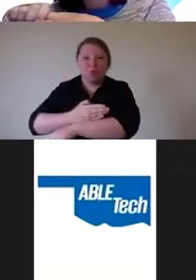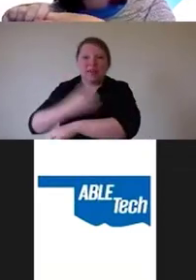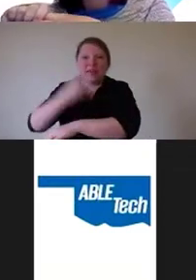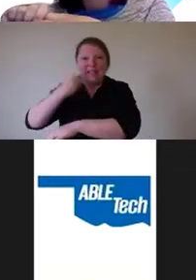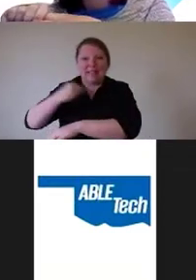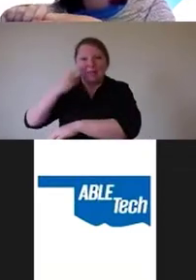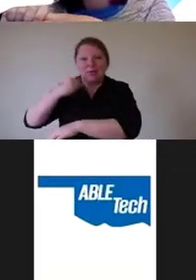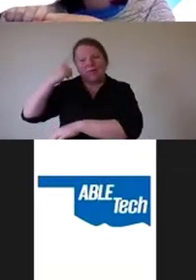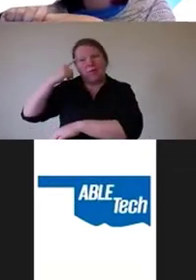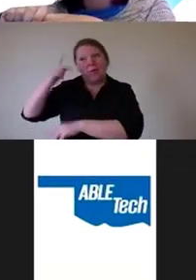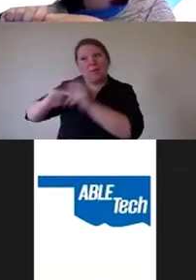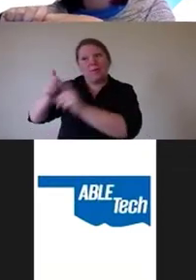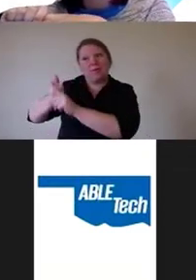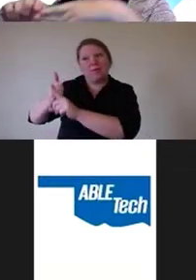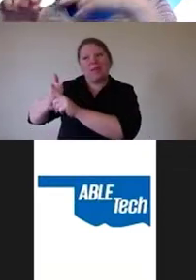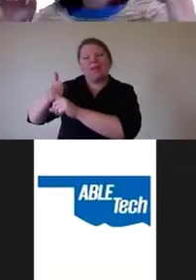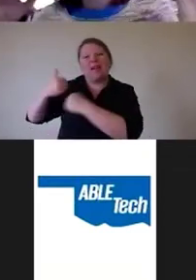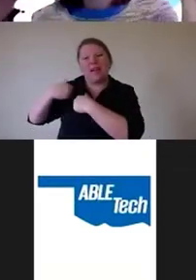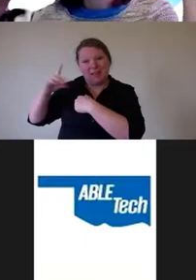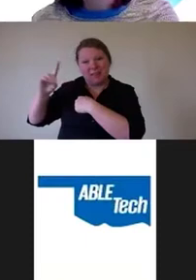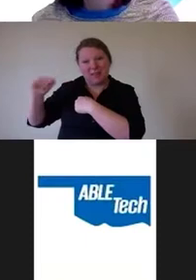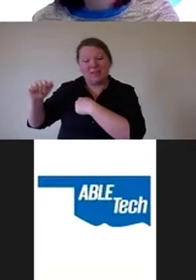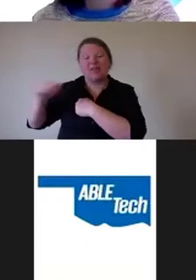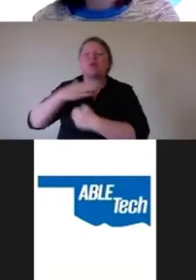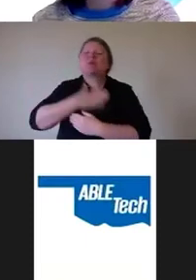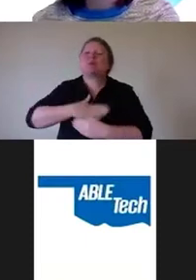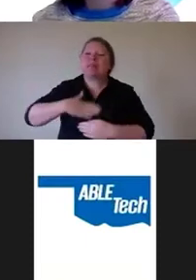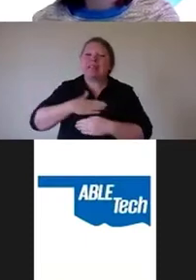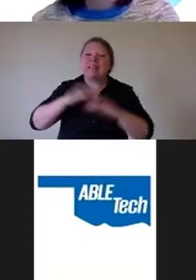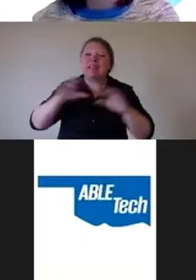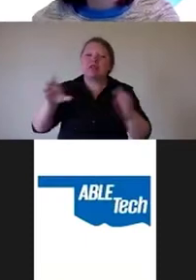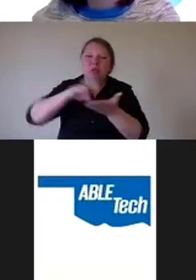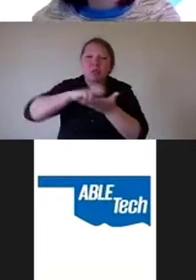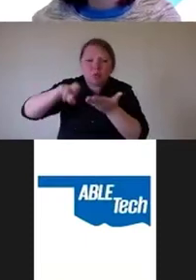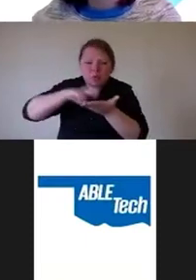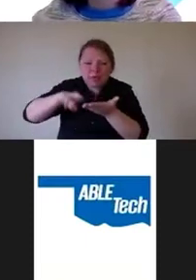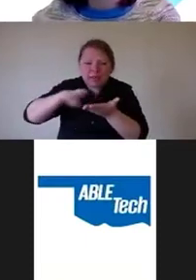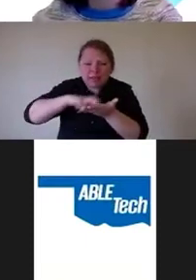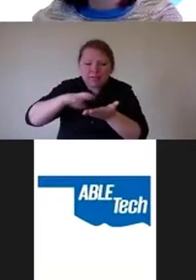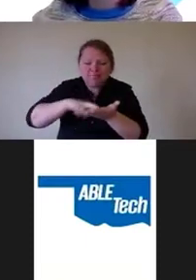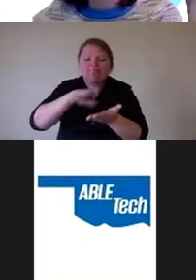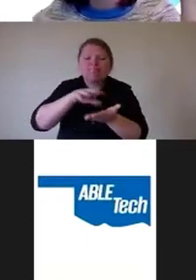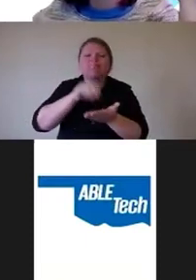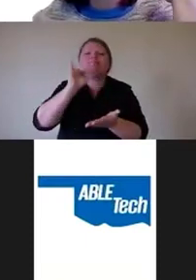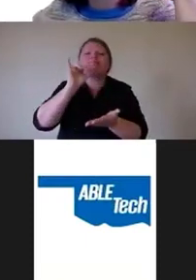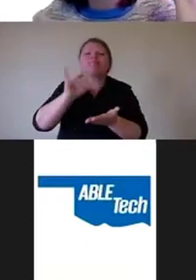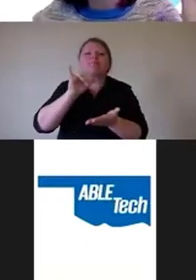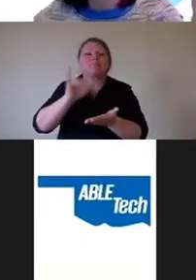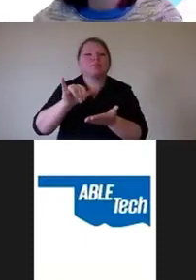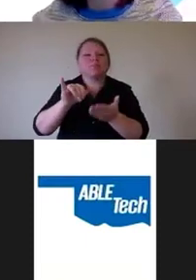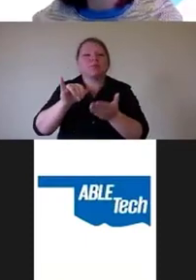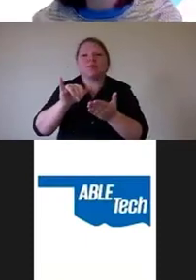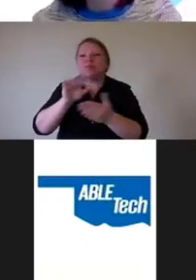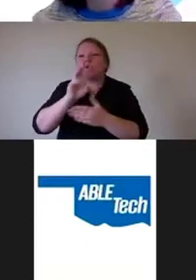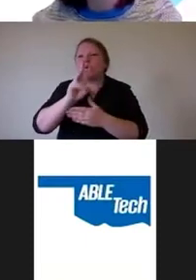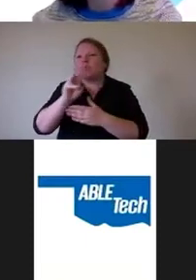So do use your research to prove that the that the site needs to be simple. It needs to be frictionless.